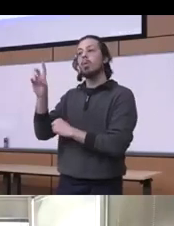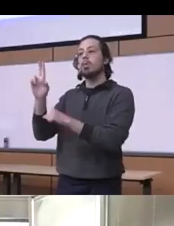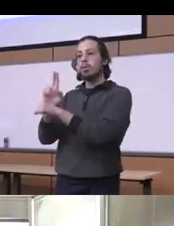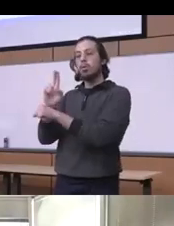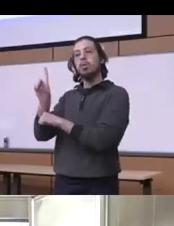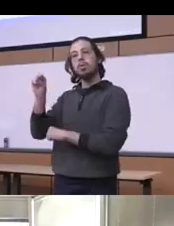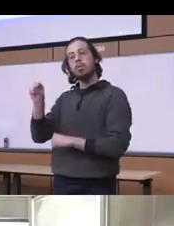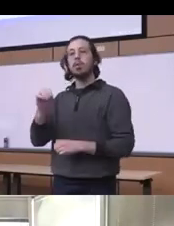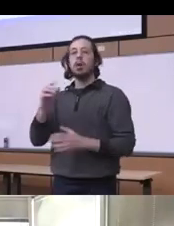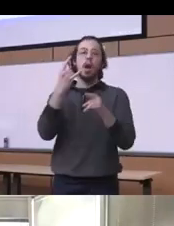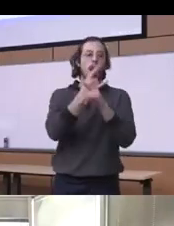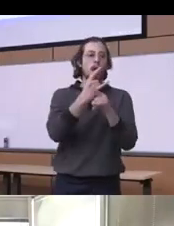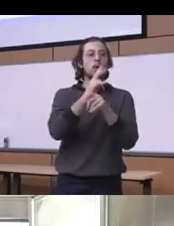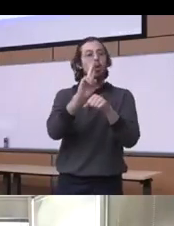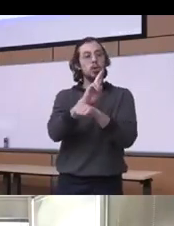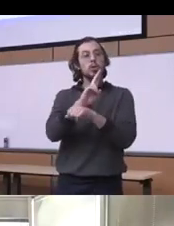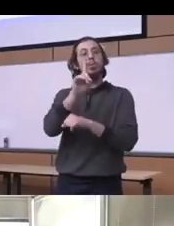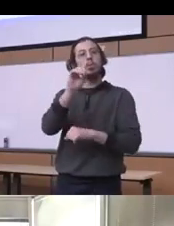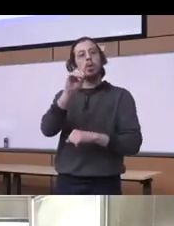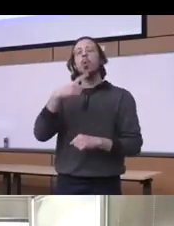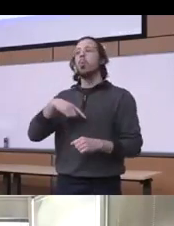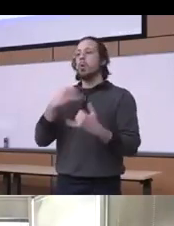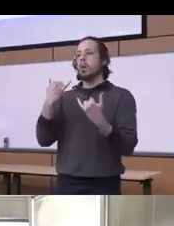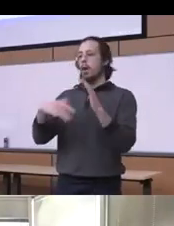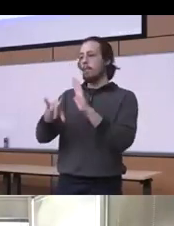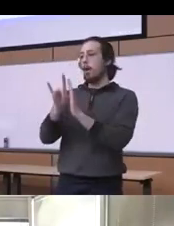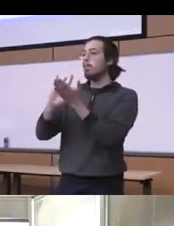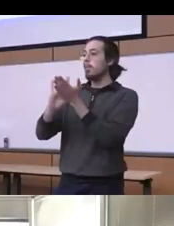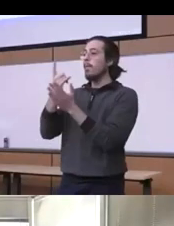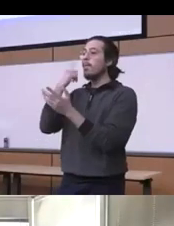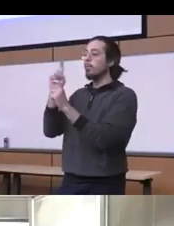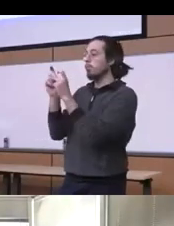moving now towards really basically medications for opioid uses all the medications for alcohol